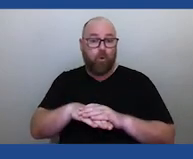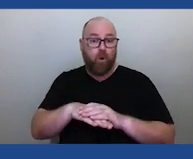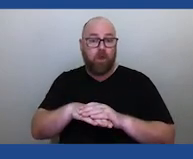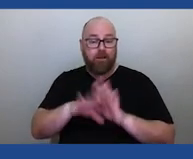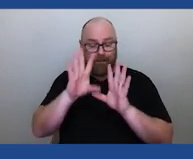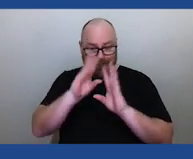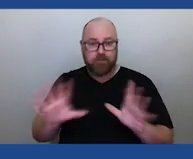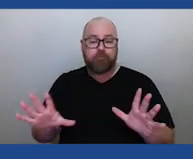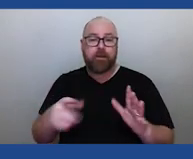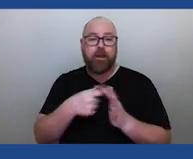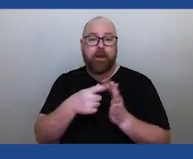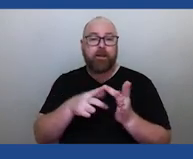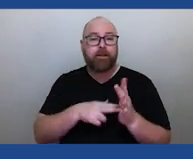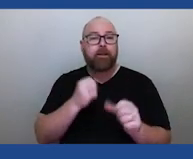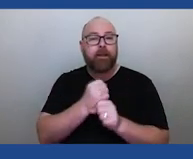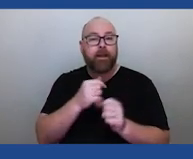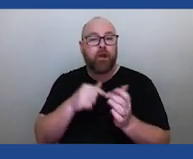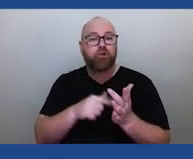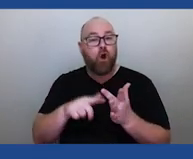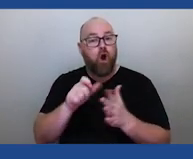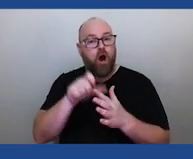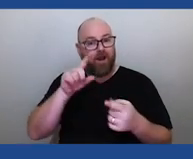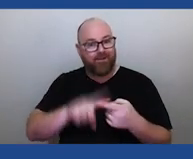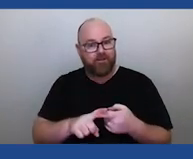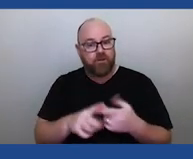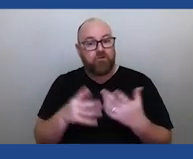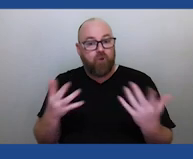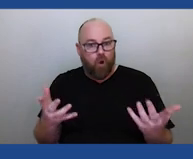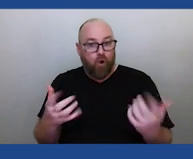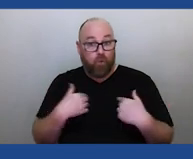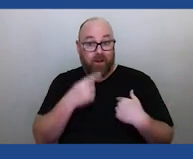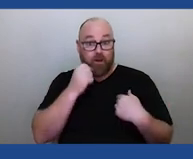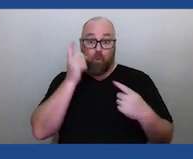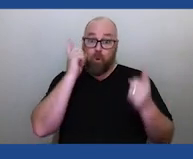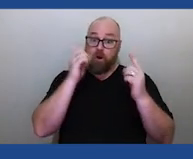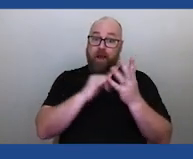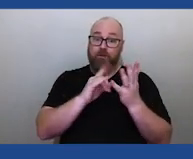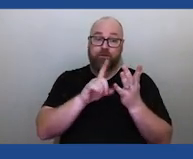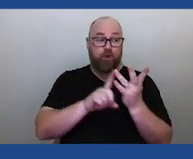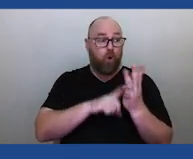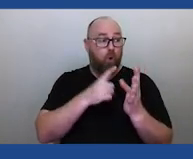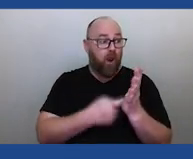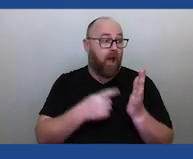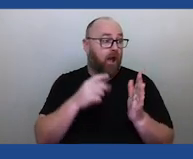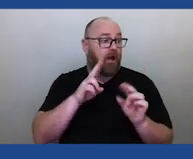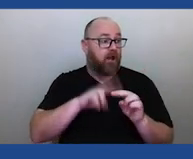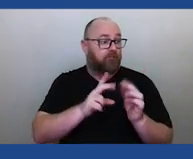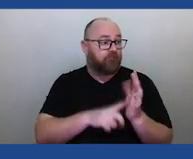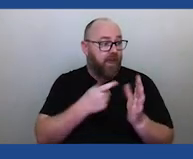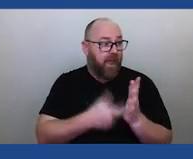that really puts things in perspective. So we can spend time worrying about solar flares, meteorite impacts and supernova bursts,